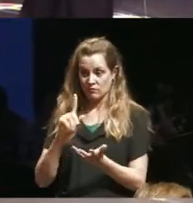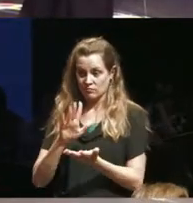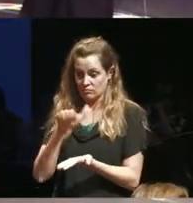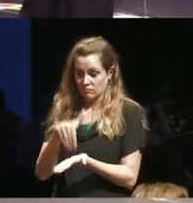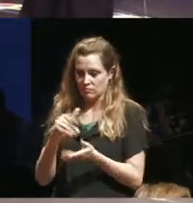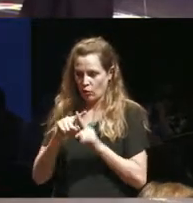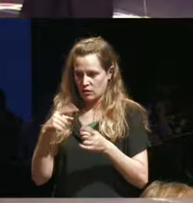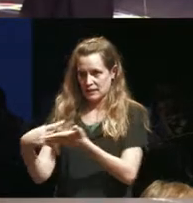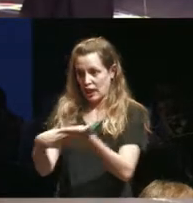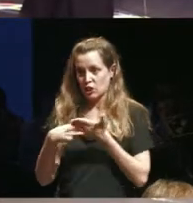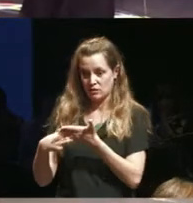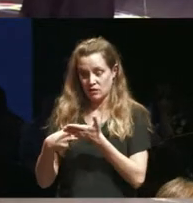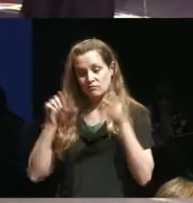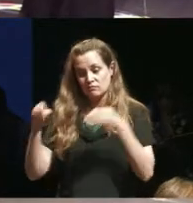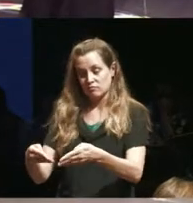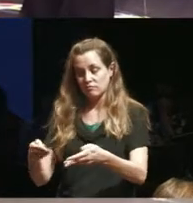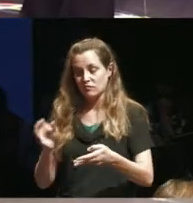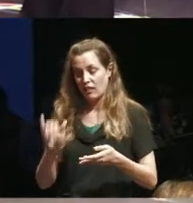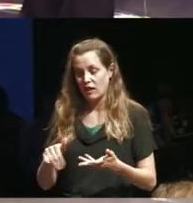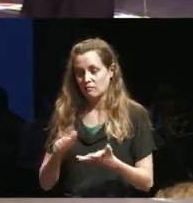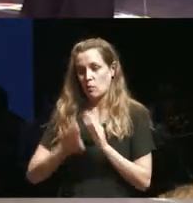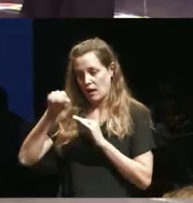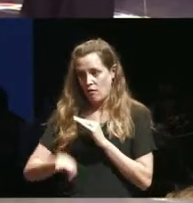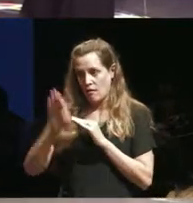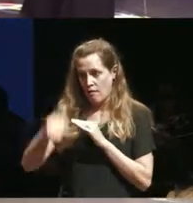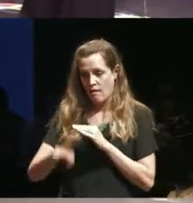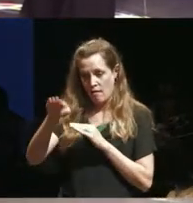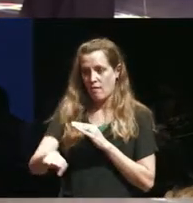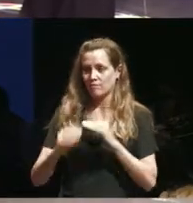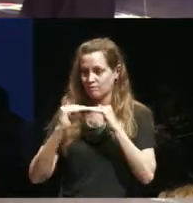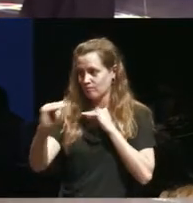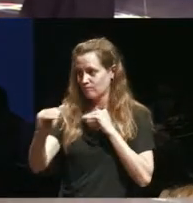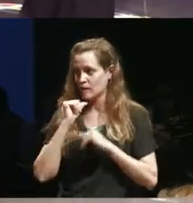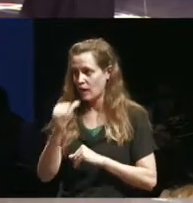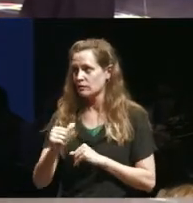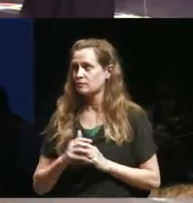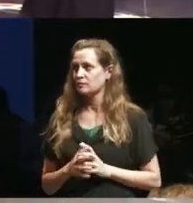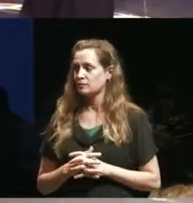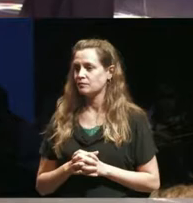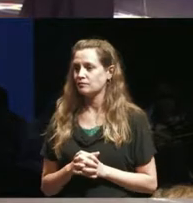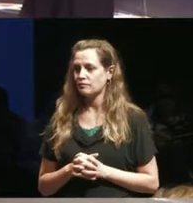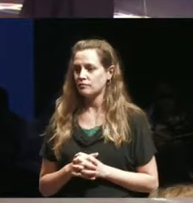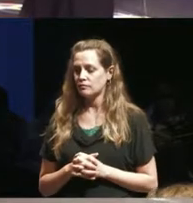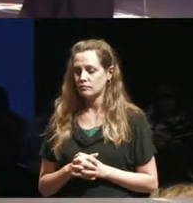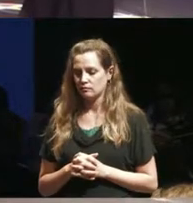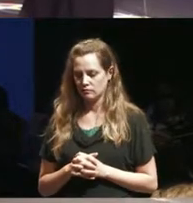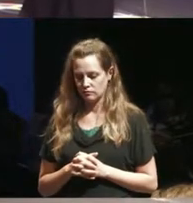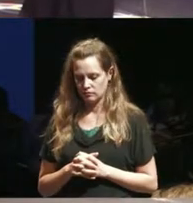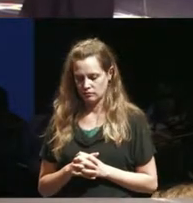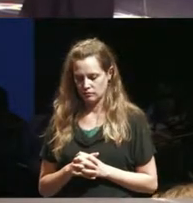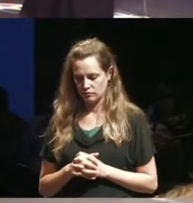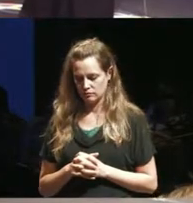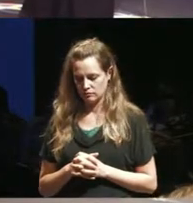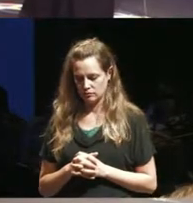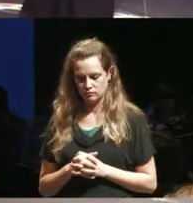discussion of precarity at this point I'm wondering about um what am i